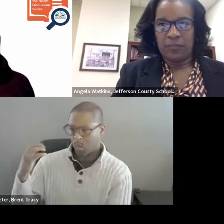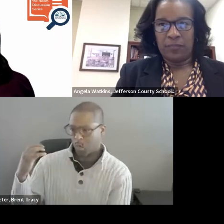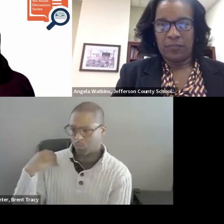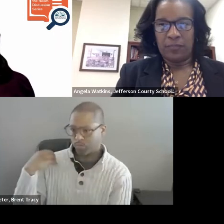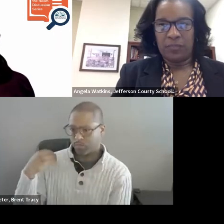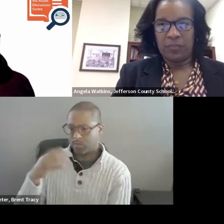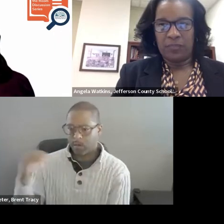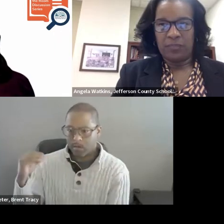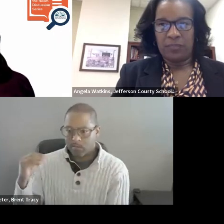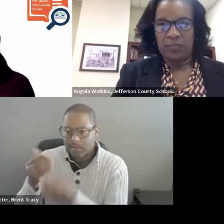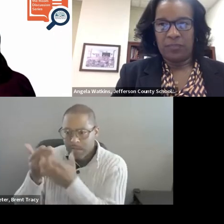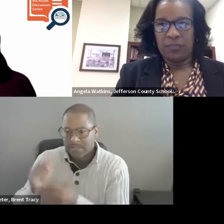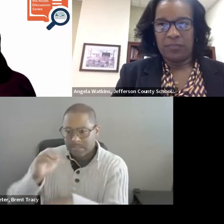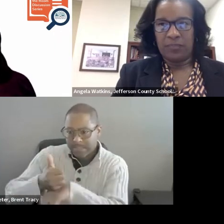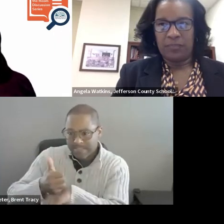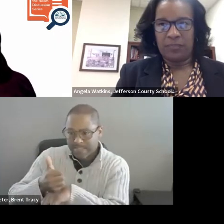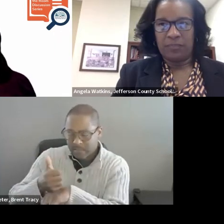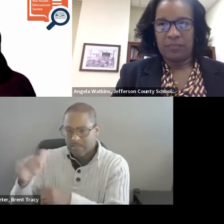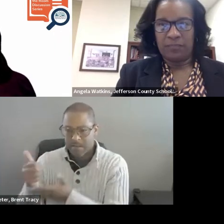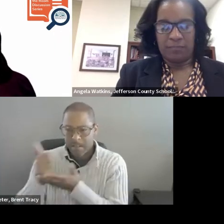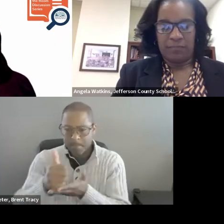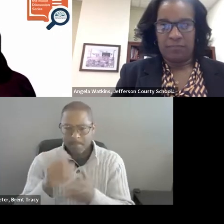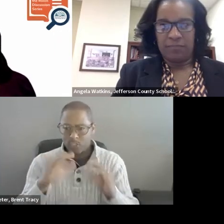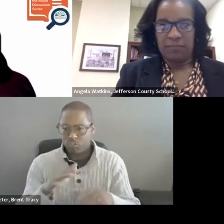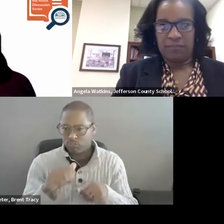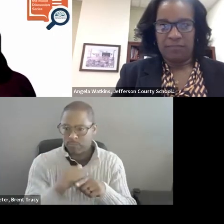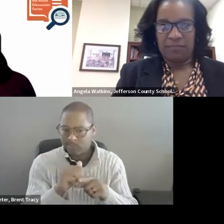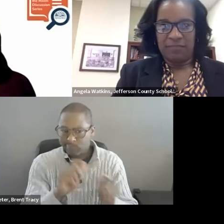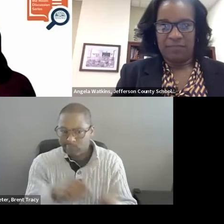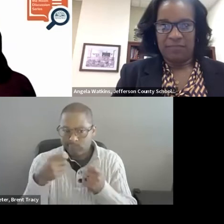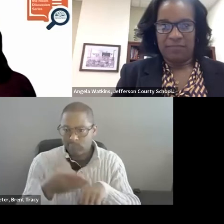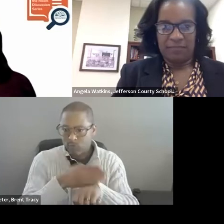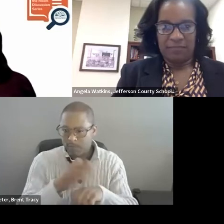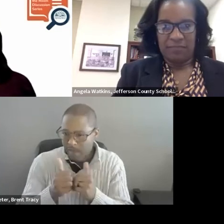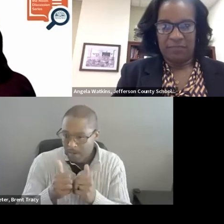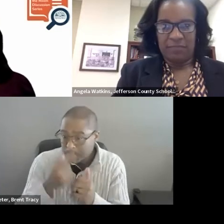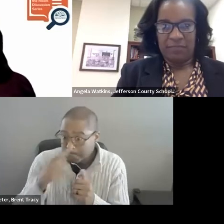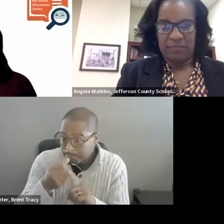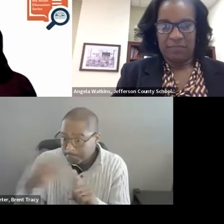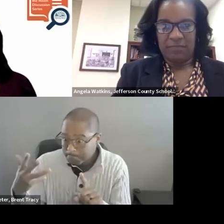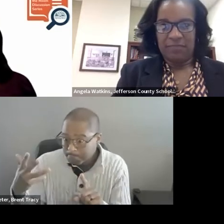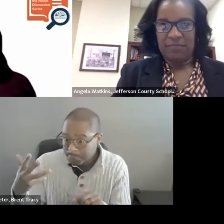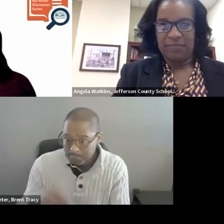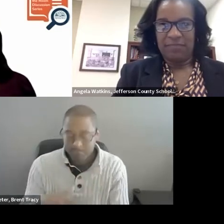improving teacher practice? LAURA BOOKER, Ph.D.: Thank you, Sarah and thank you to everyone that is here.